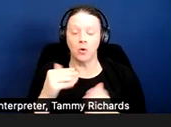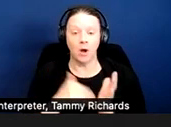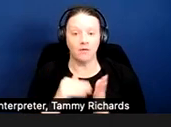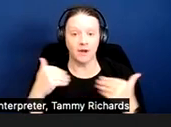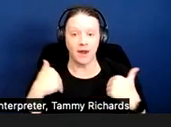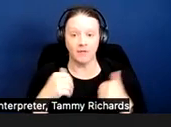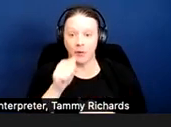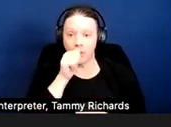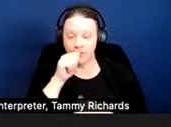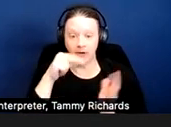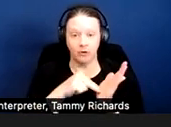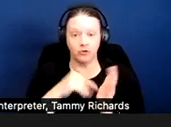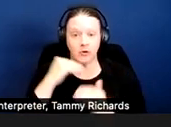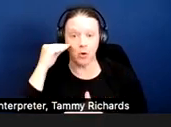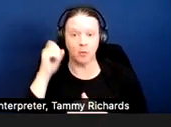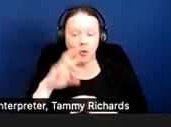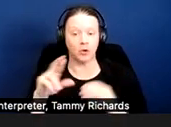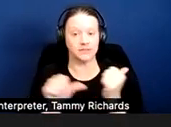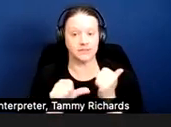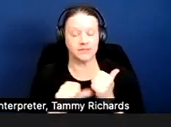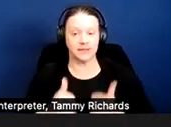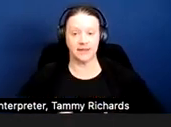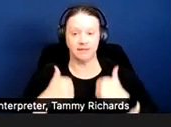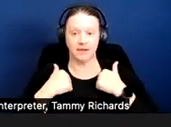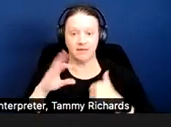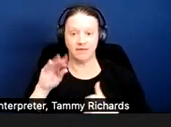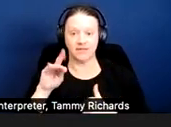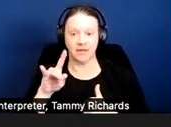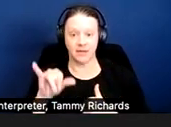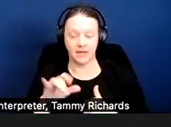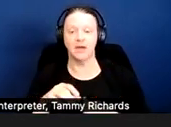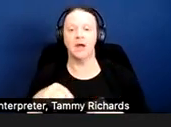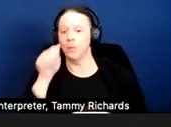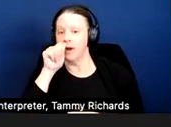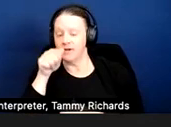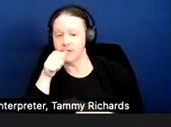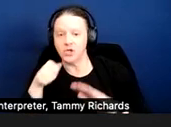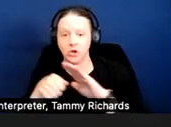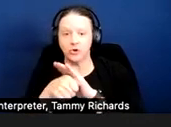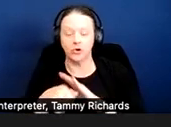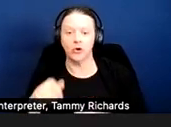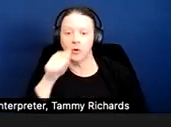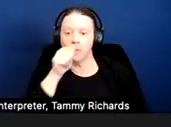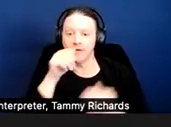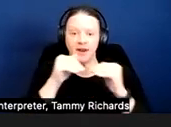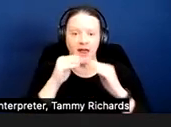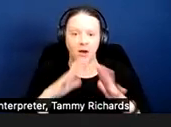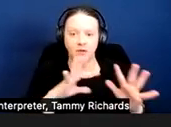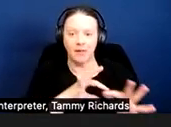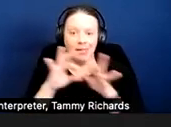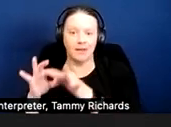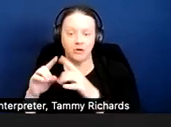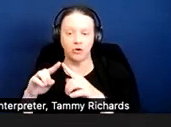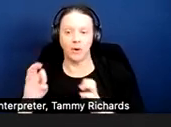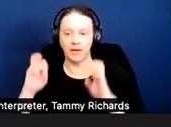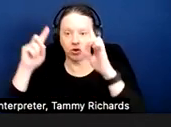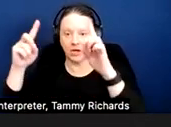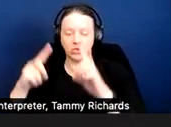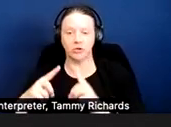living facilities, private shelters, private housing linked to an educational institution.